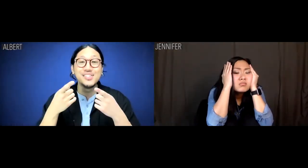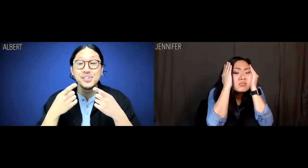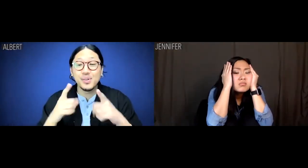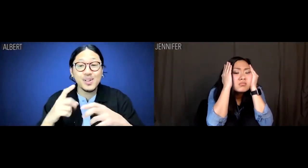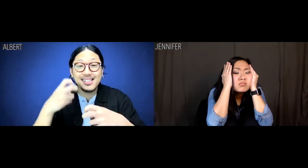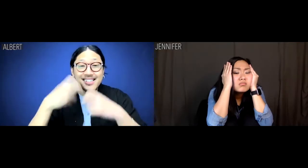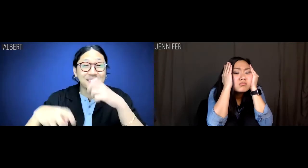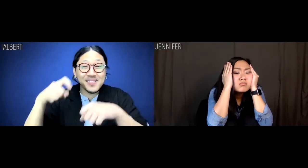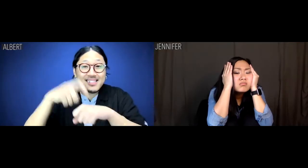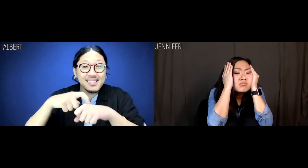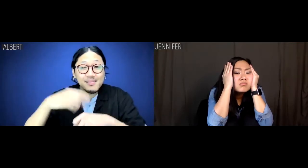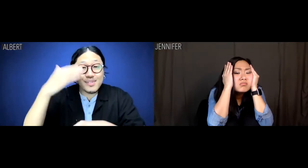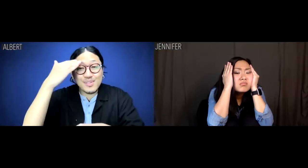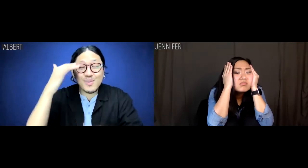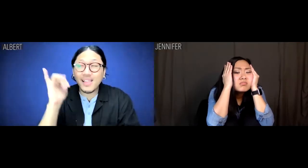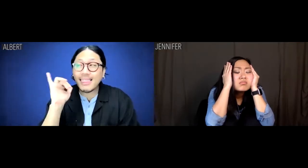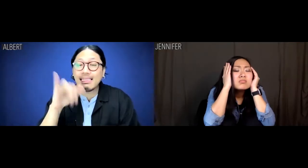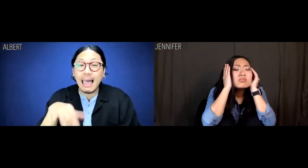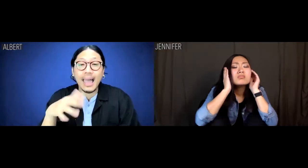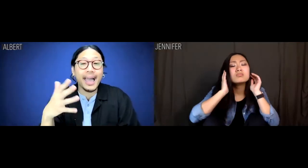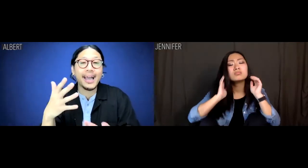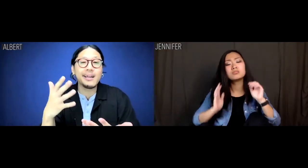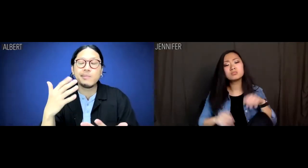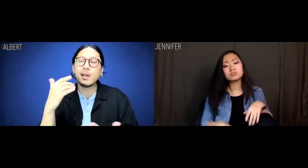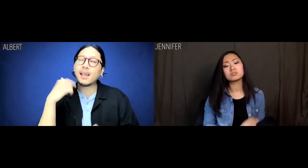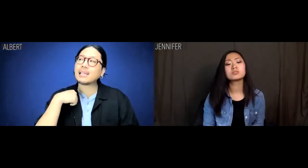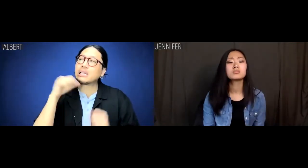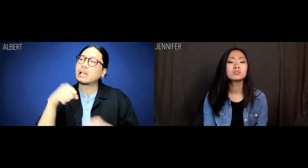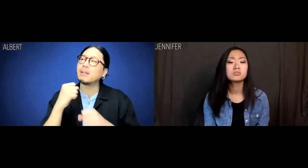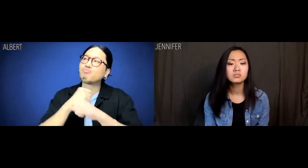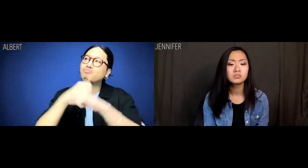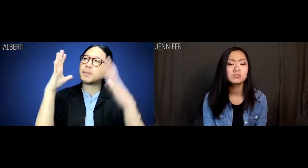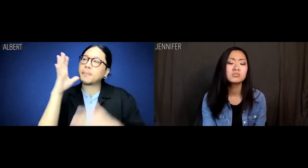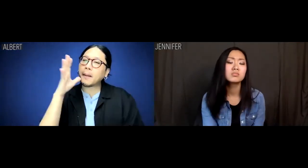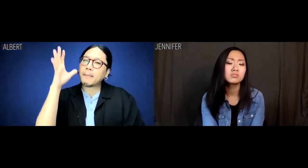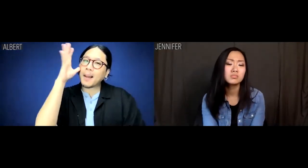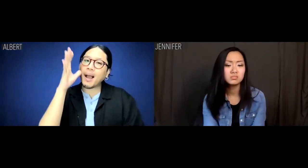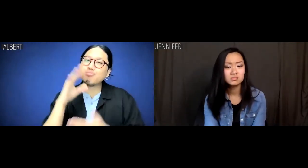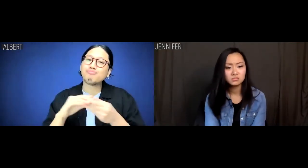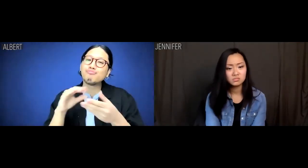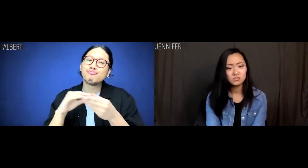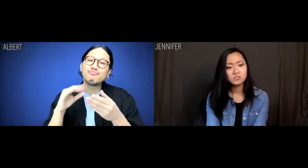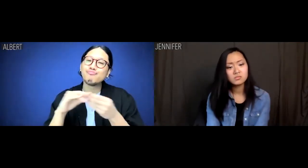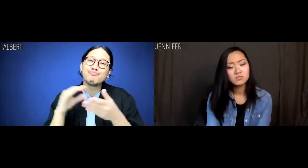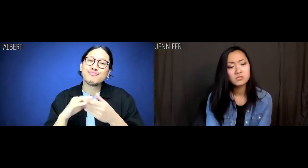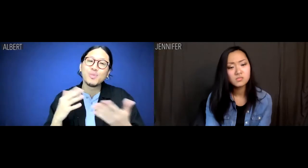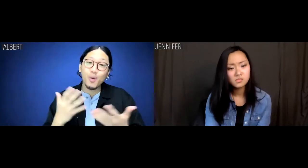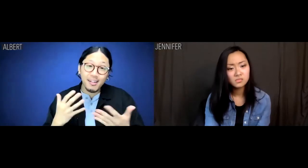Albert: It's during tough times like these, I hear Mom and Dad's comforting words.